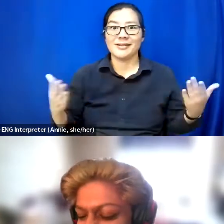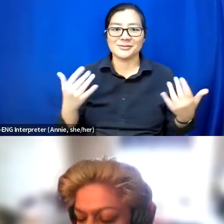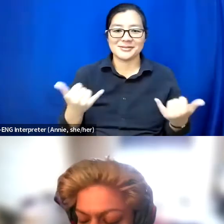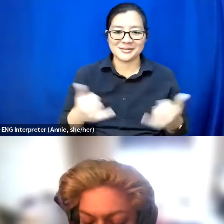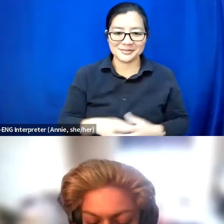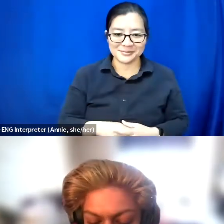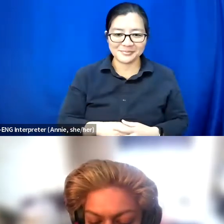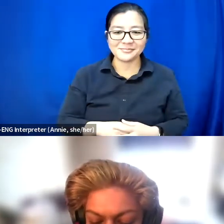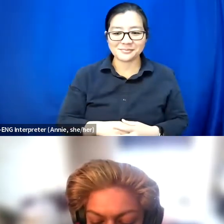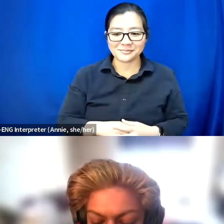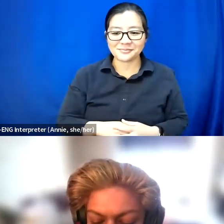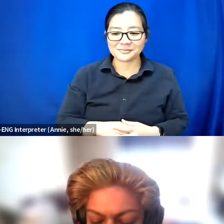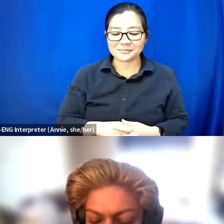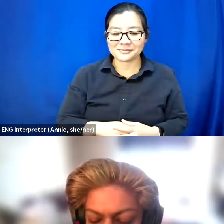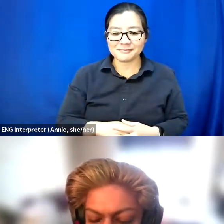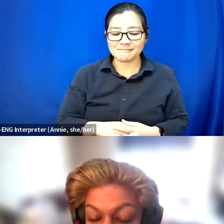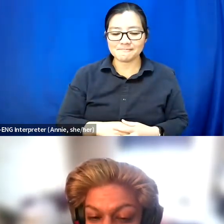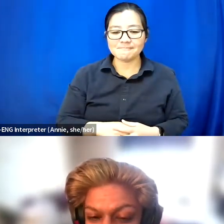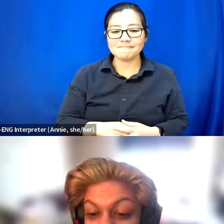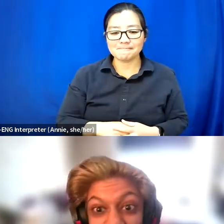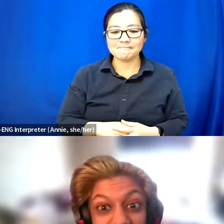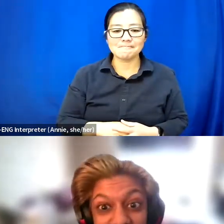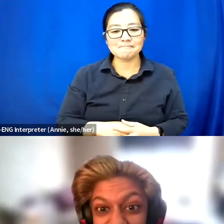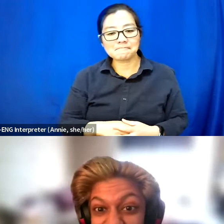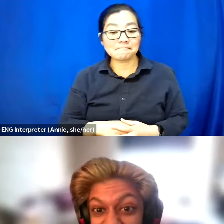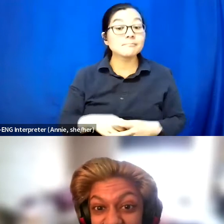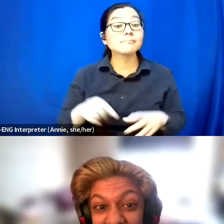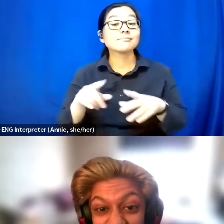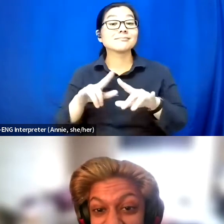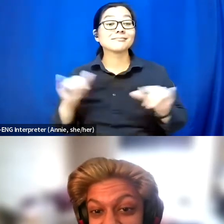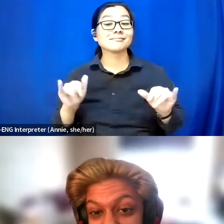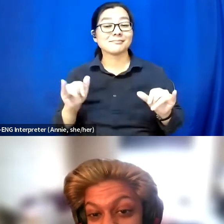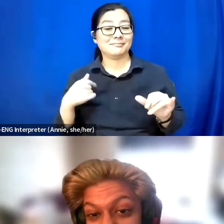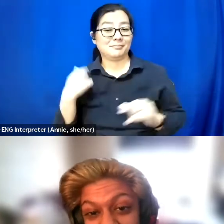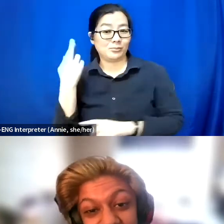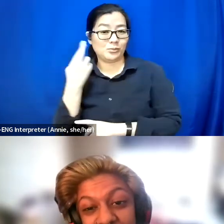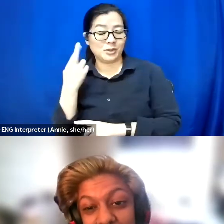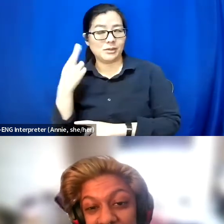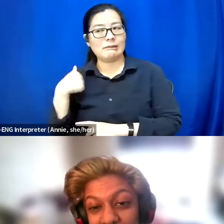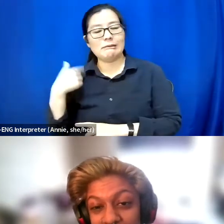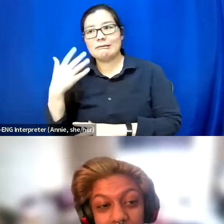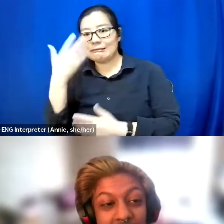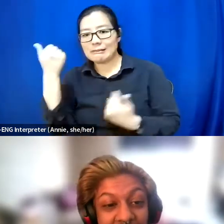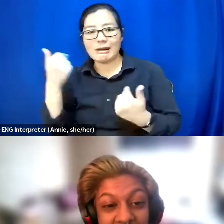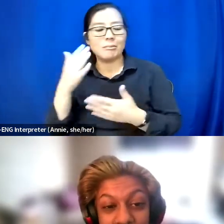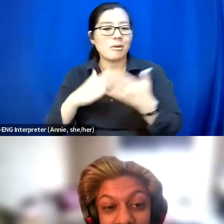But I also realize I forgot a part of my visual description because it's so new,